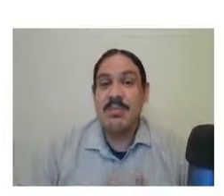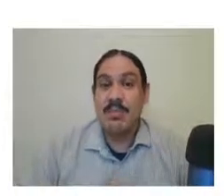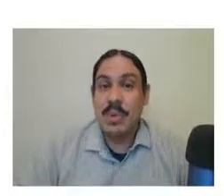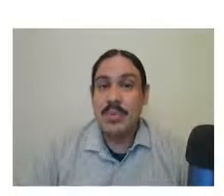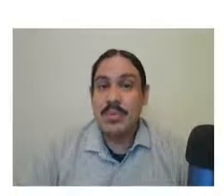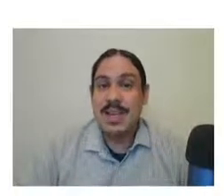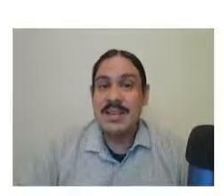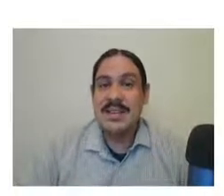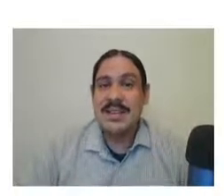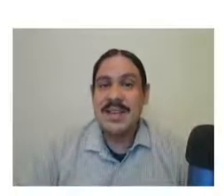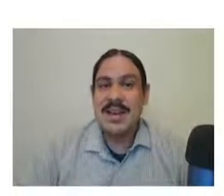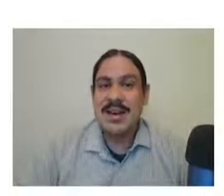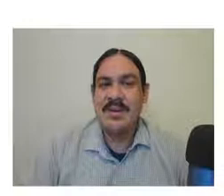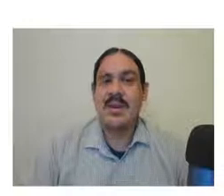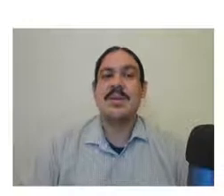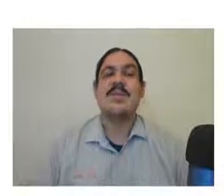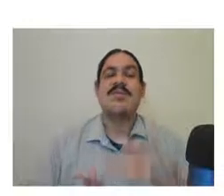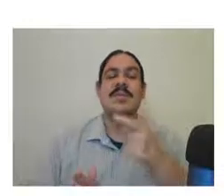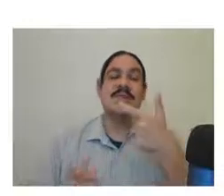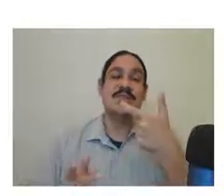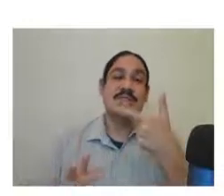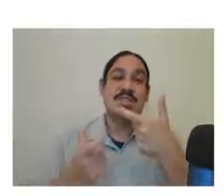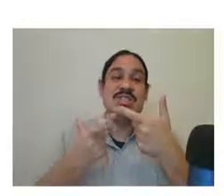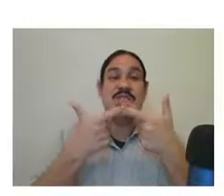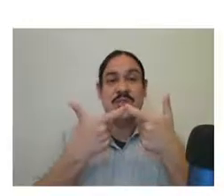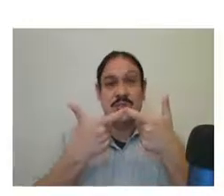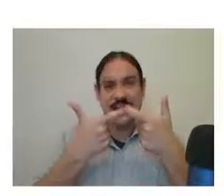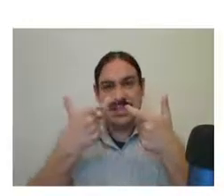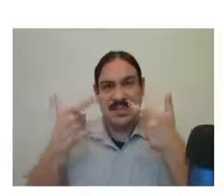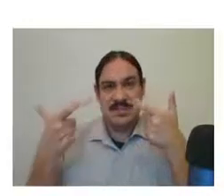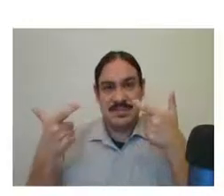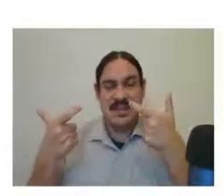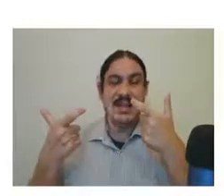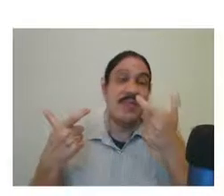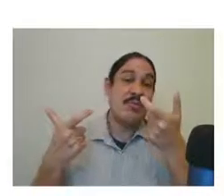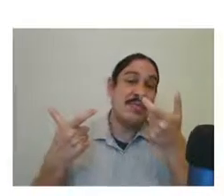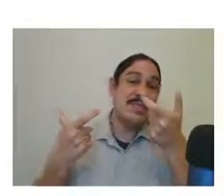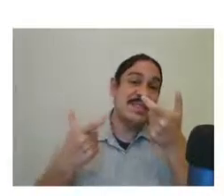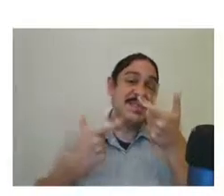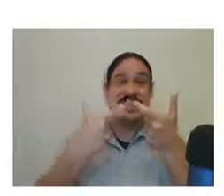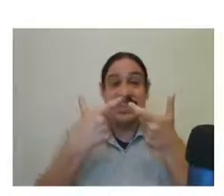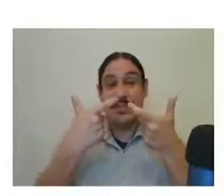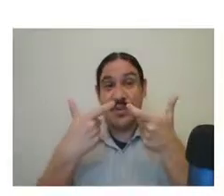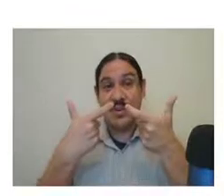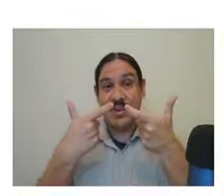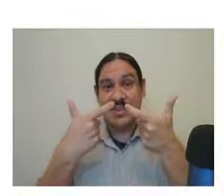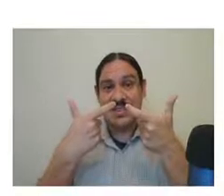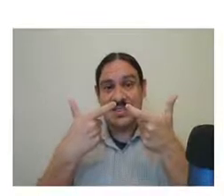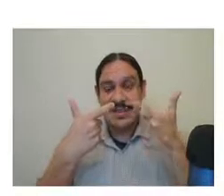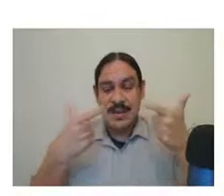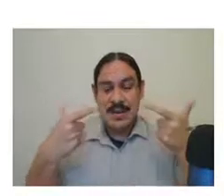both modalities are made up of constituents